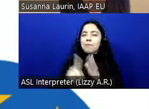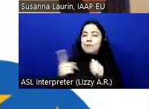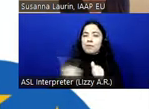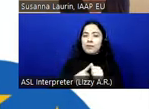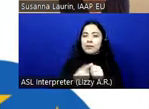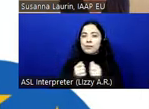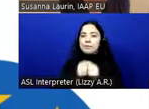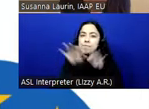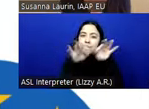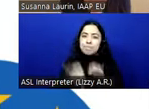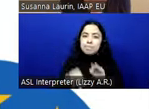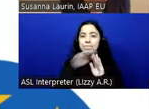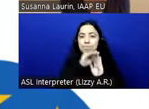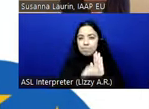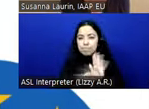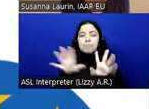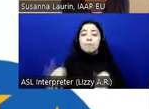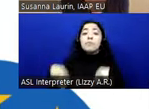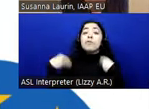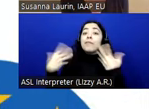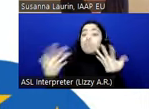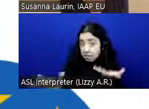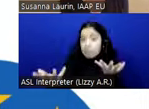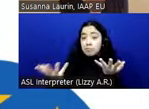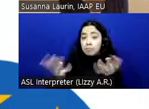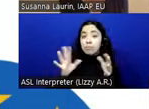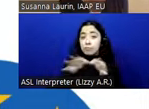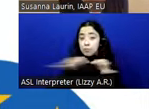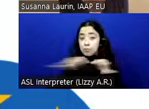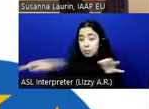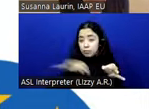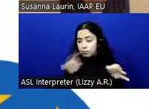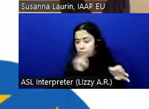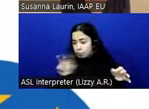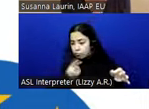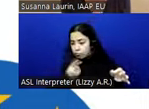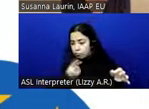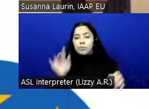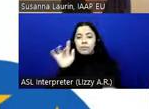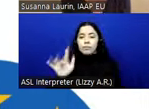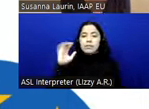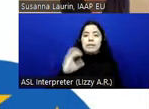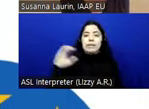we do provide captions. And you can select the CC, the closed caption icon,